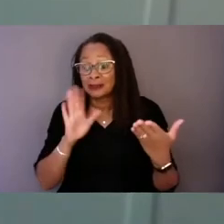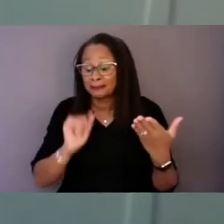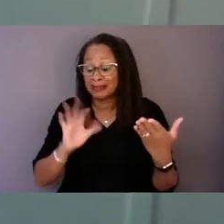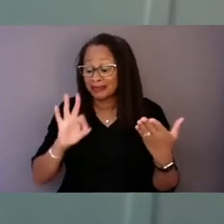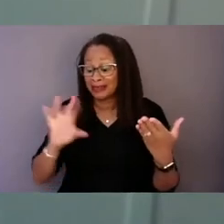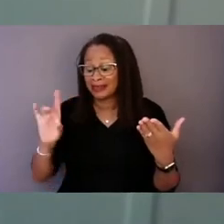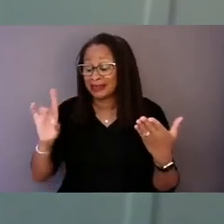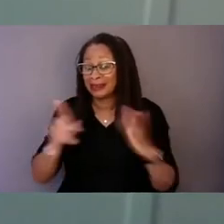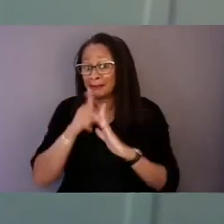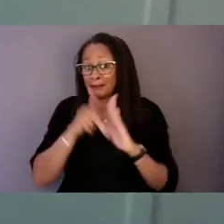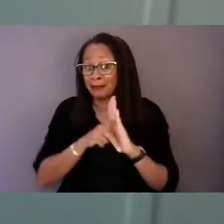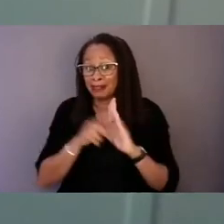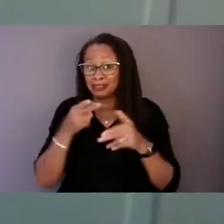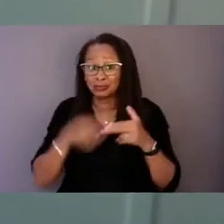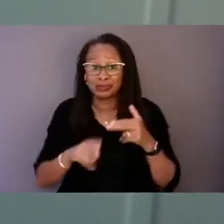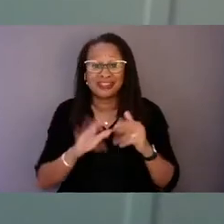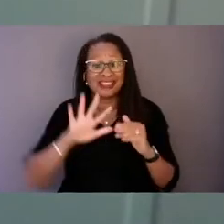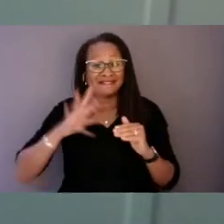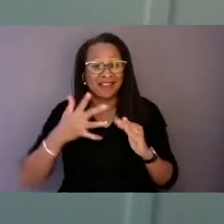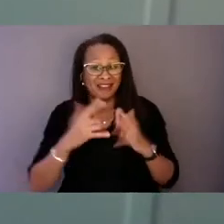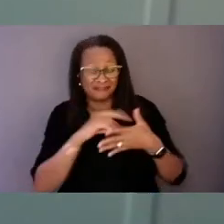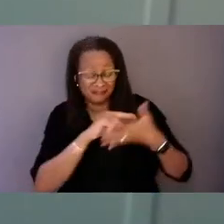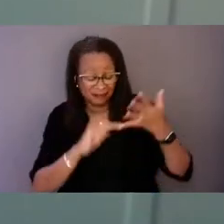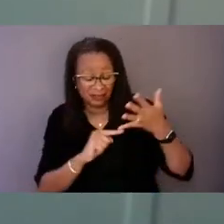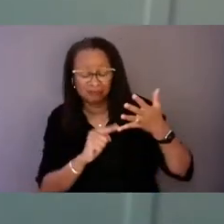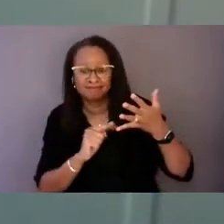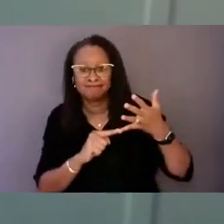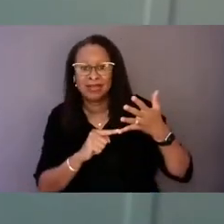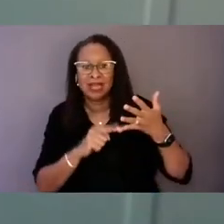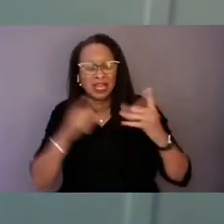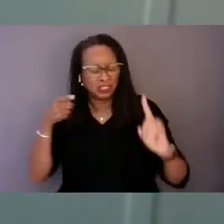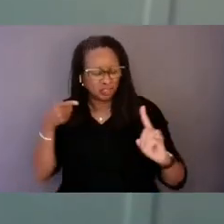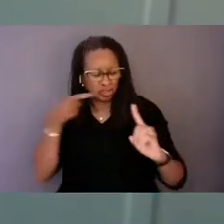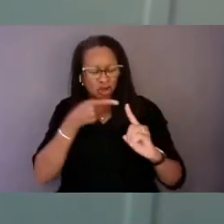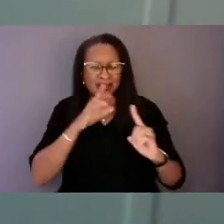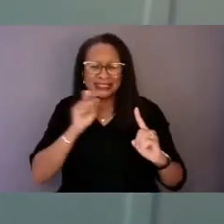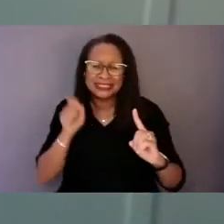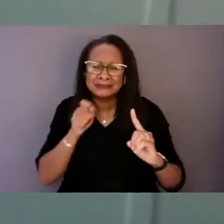the fifth one, "Targeted Comprehensive Training for Key Personnel